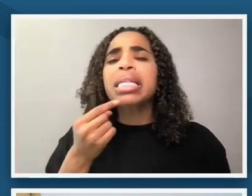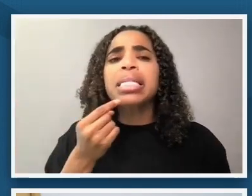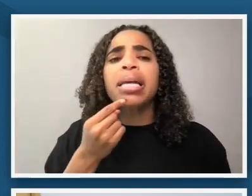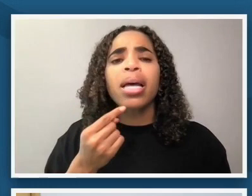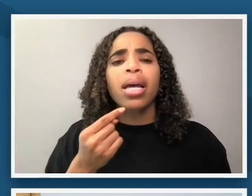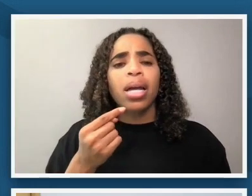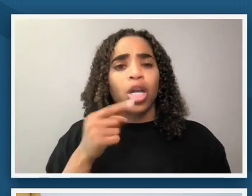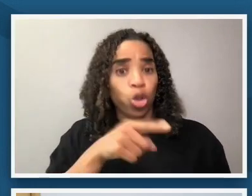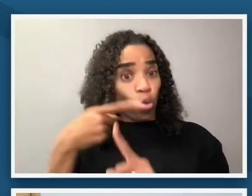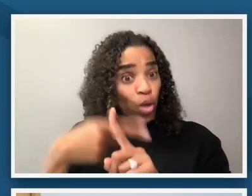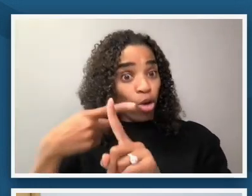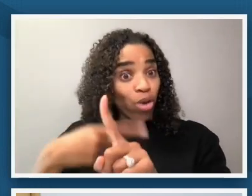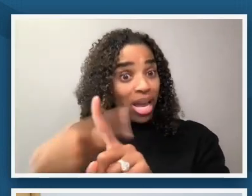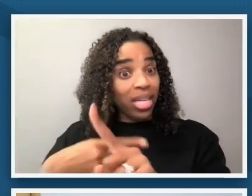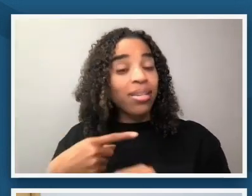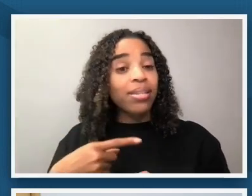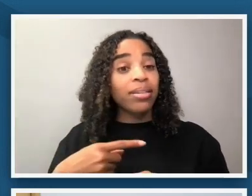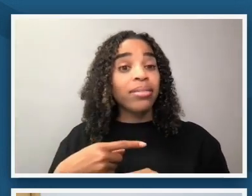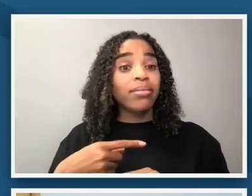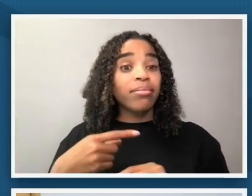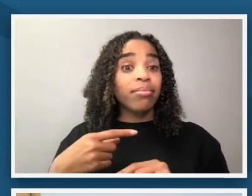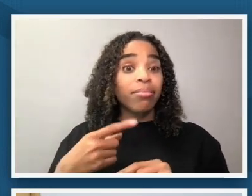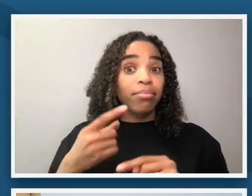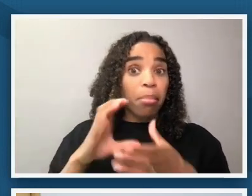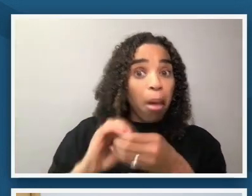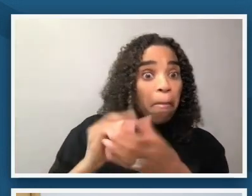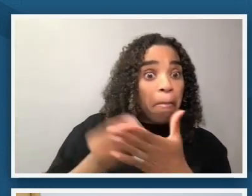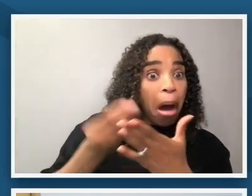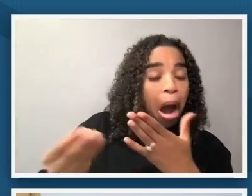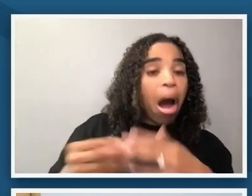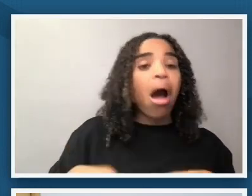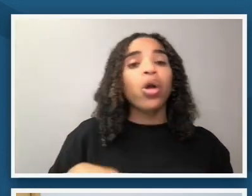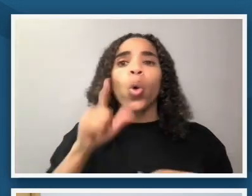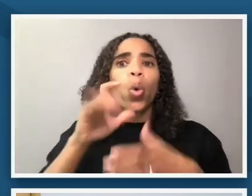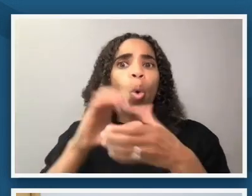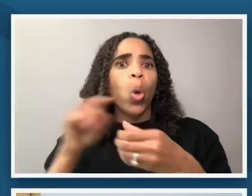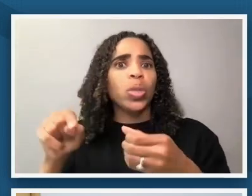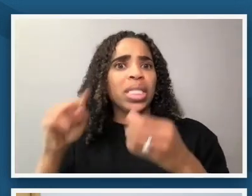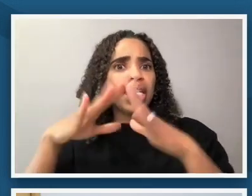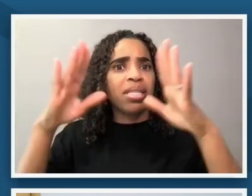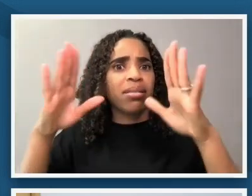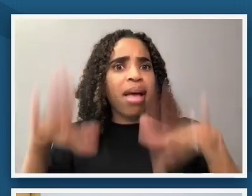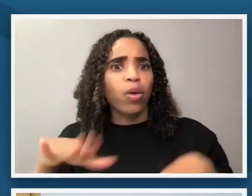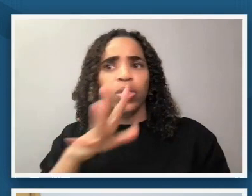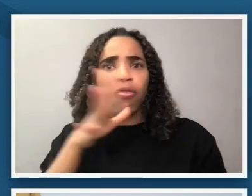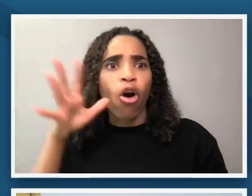or are they sharecropping who owns the farm when was it taken is